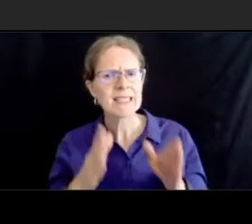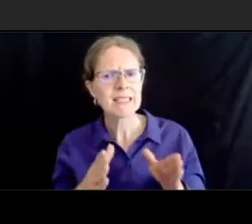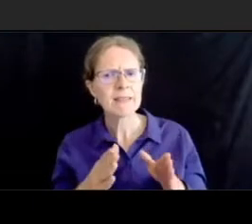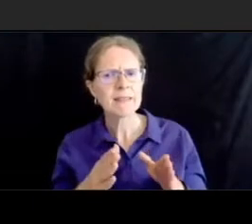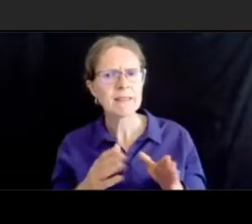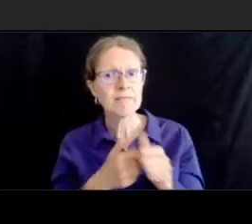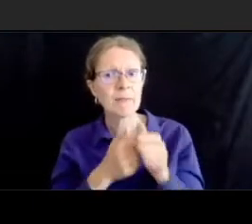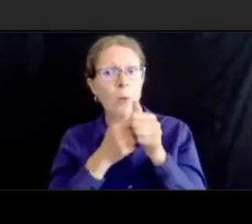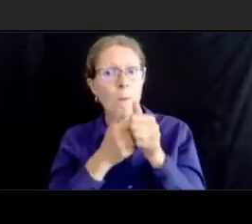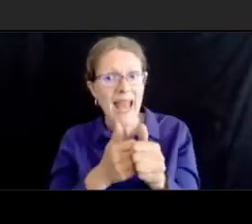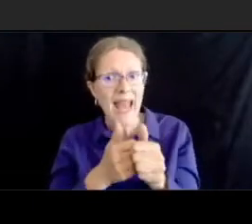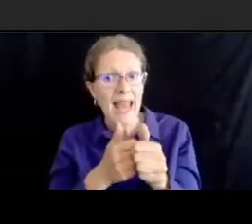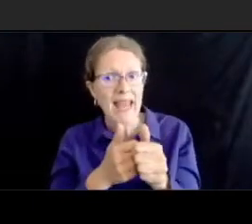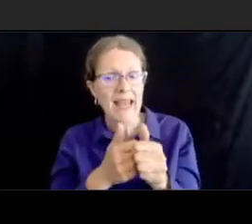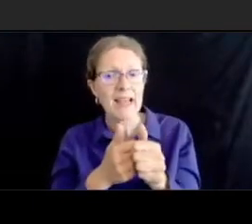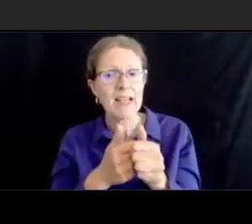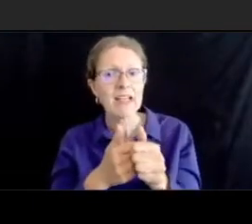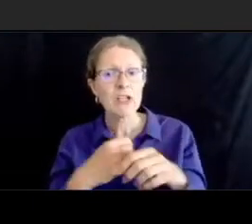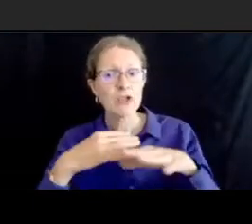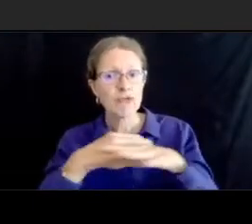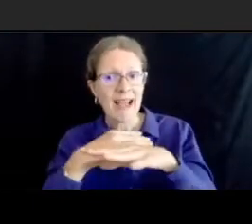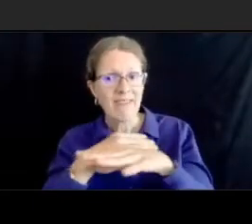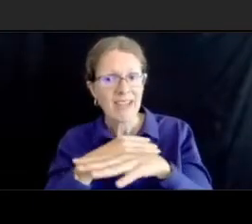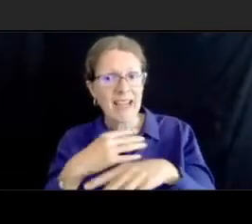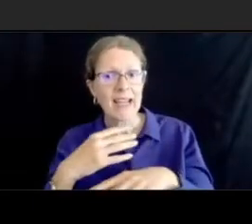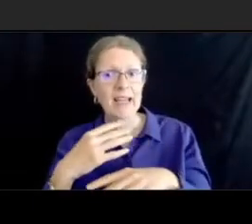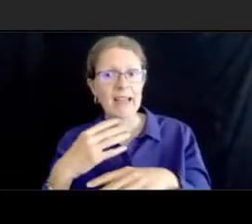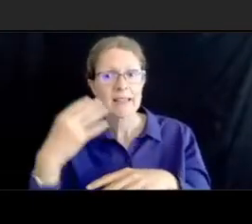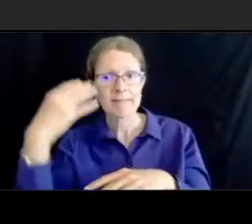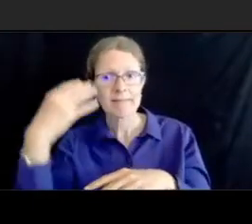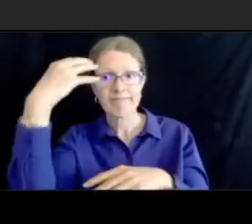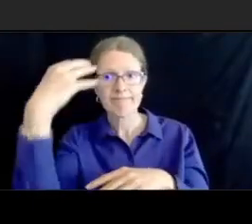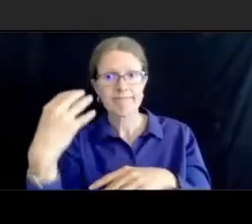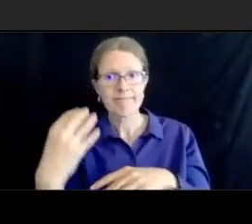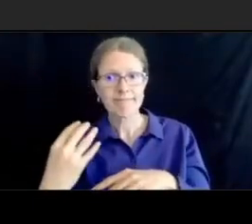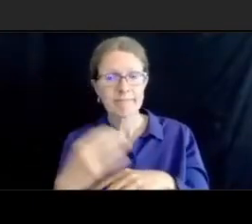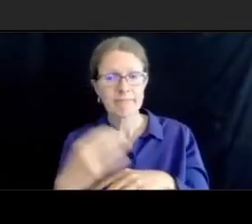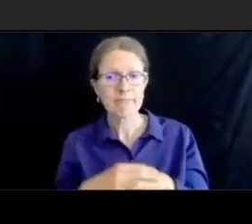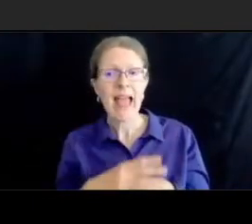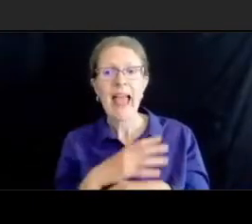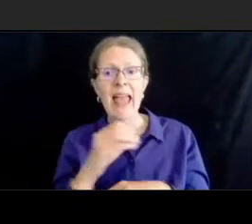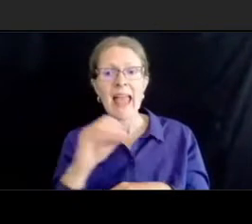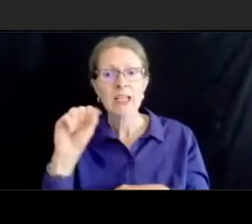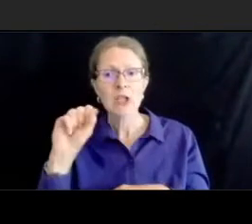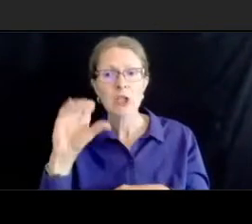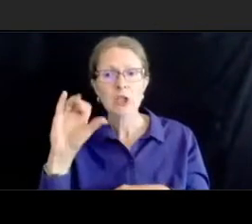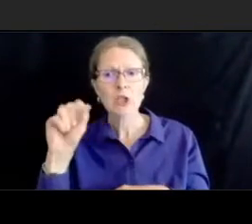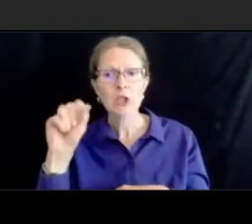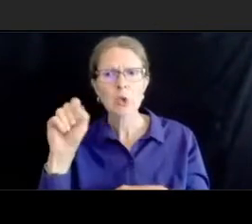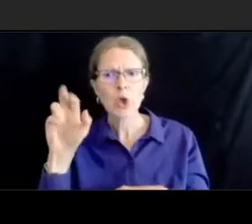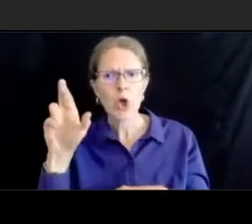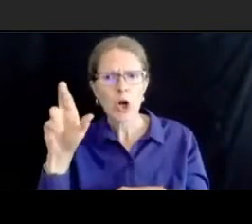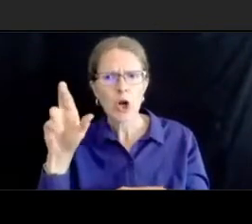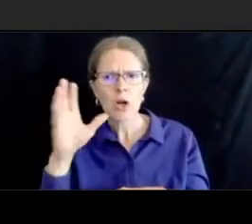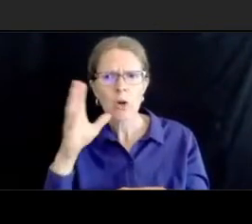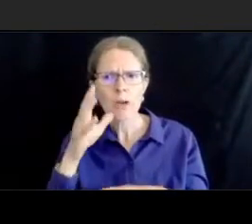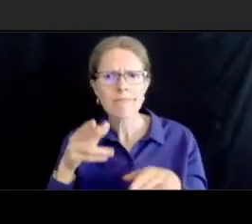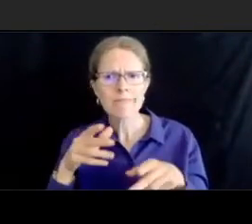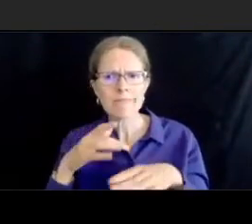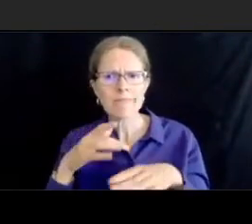and um are scooters going to be in the bike lanes and will this get bikes off of the sidewalks and